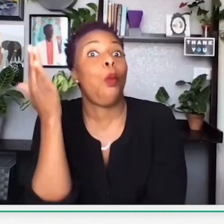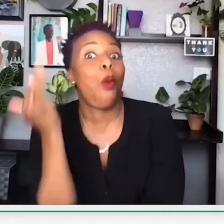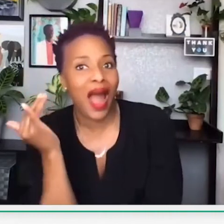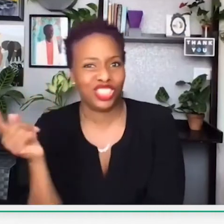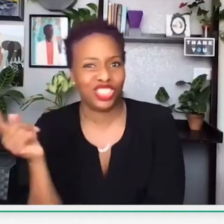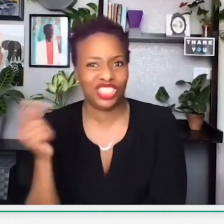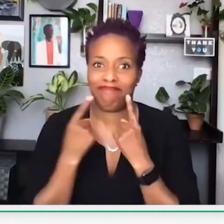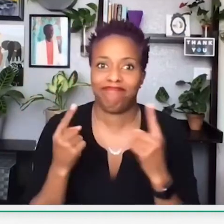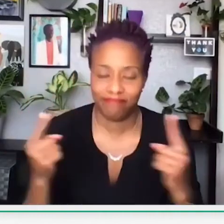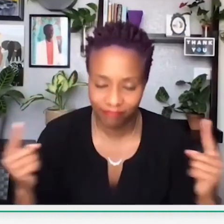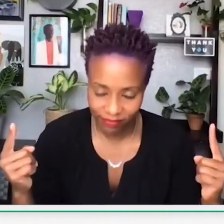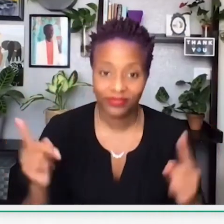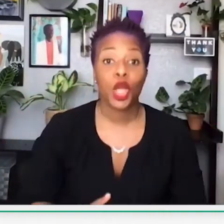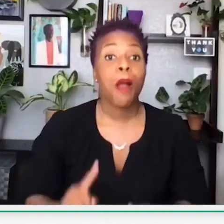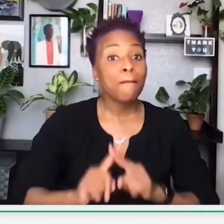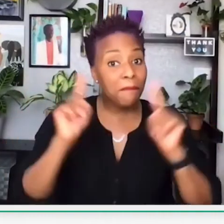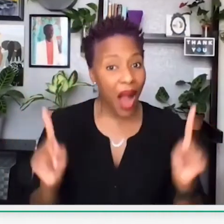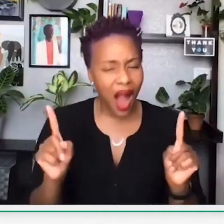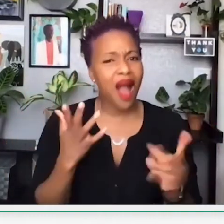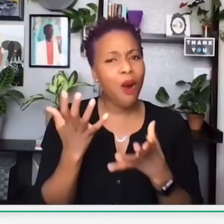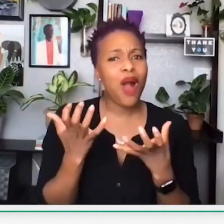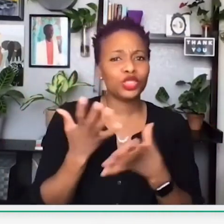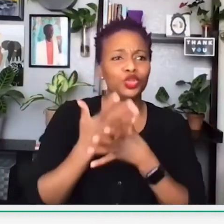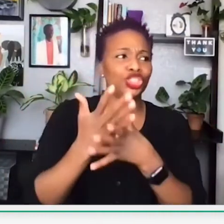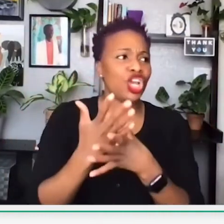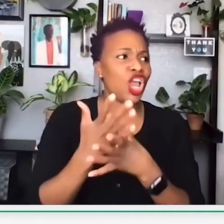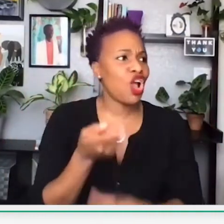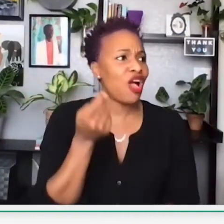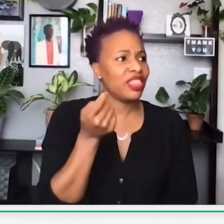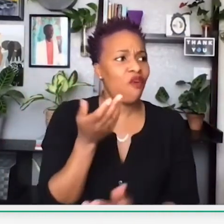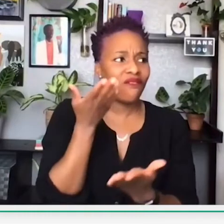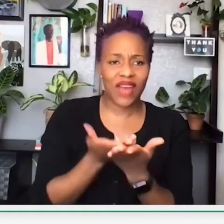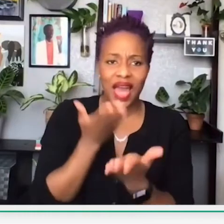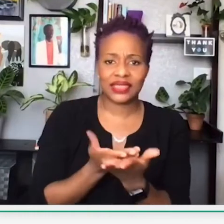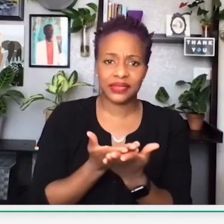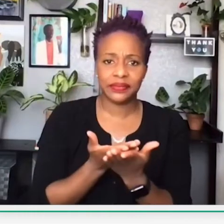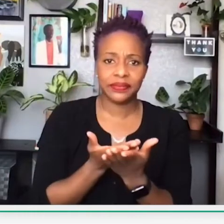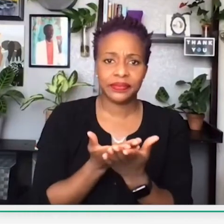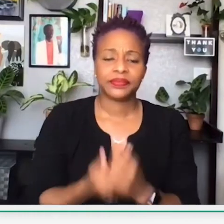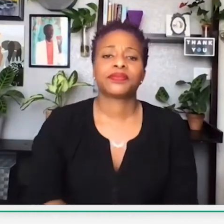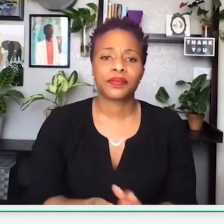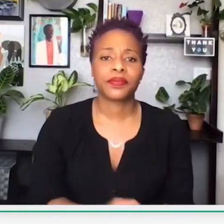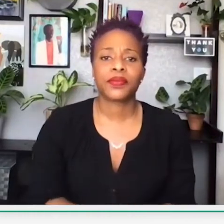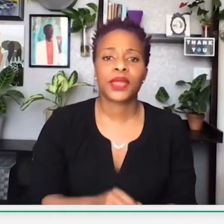and familiar with why she is a notable individual. I'd like to share some facts